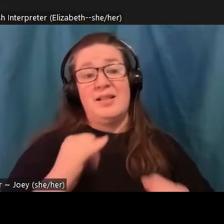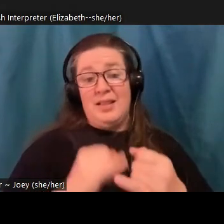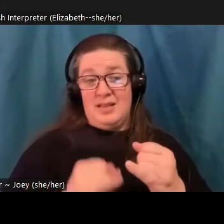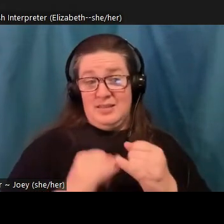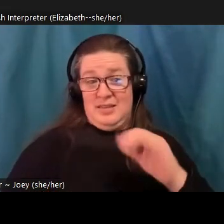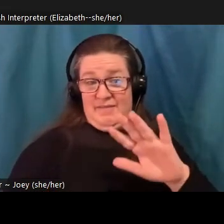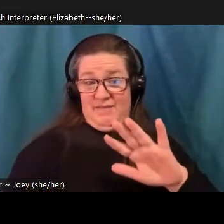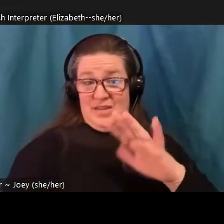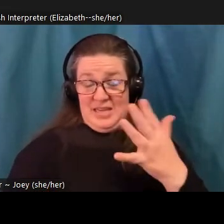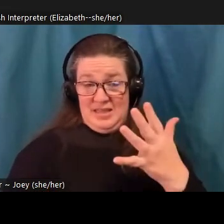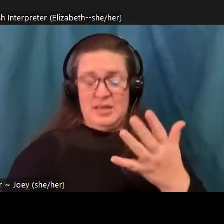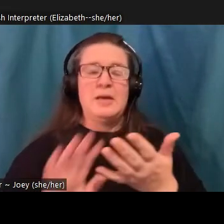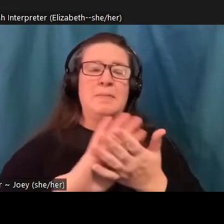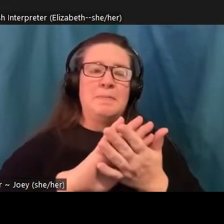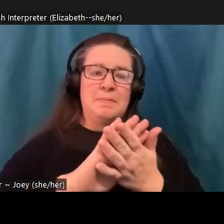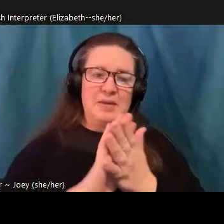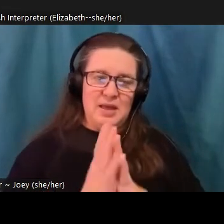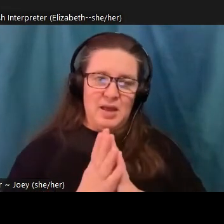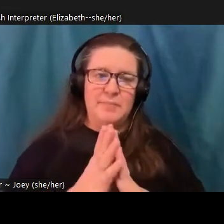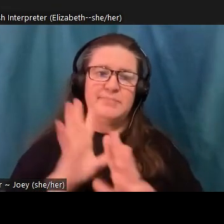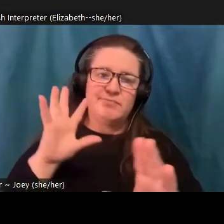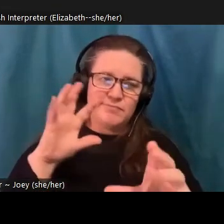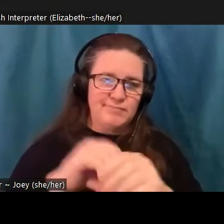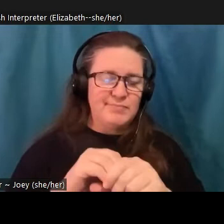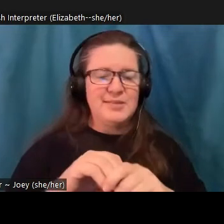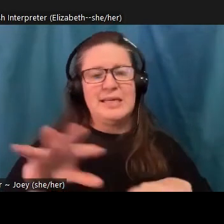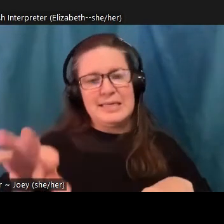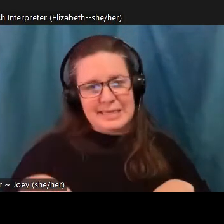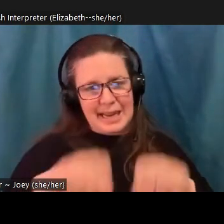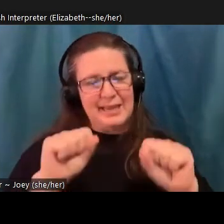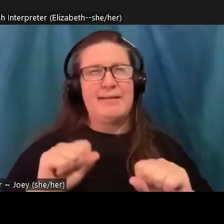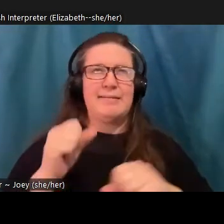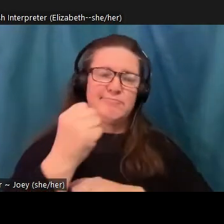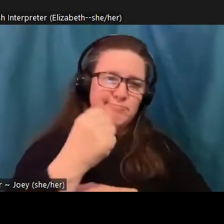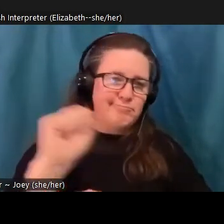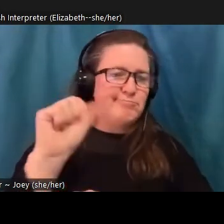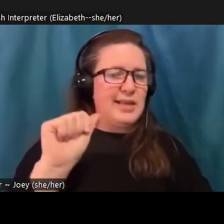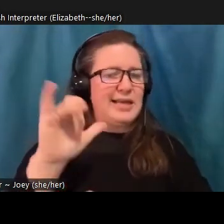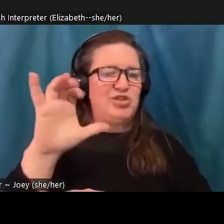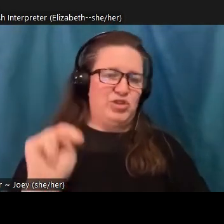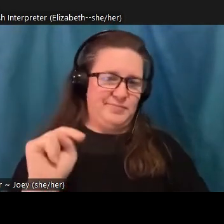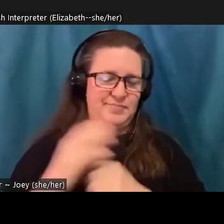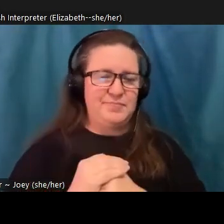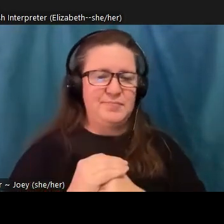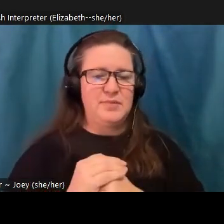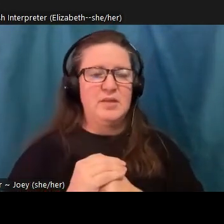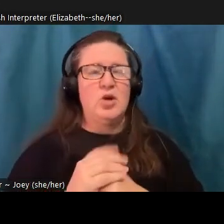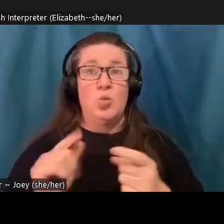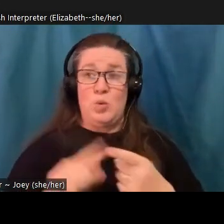get engaged and take action. Of course, in a time of urgency, there's a temptation to immediately jump to action,